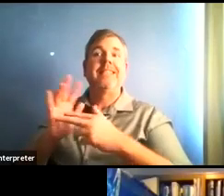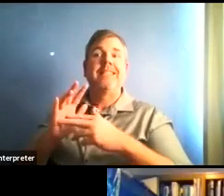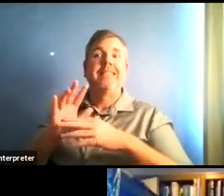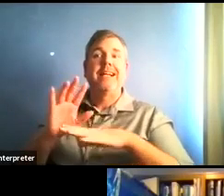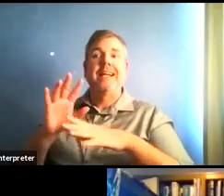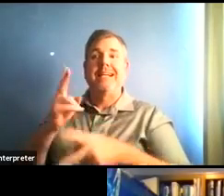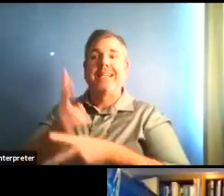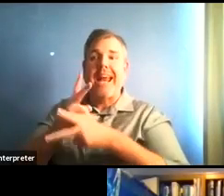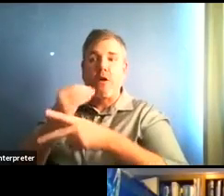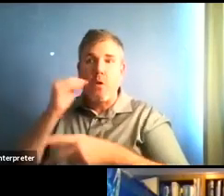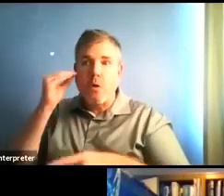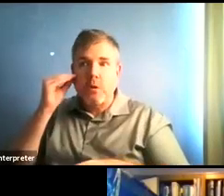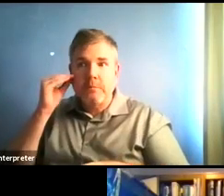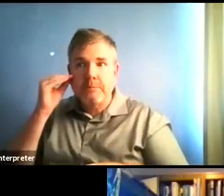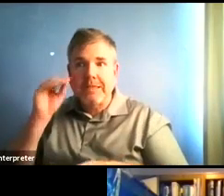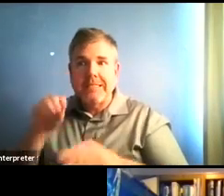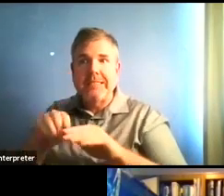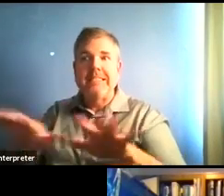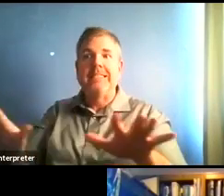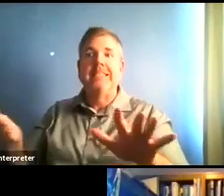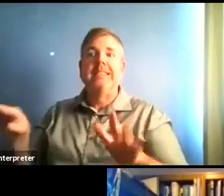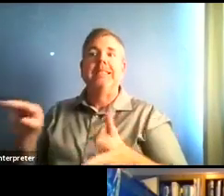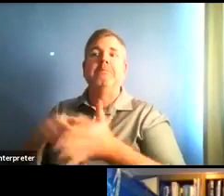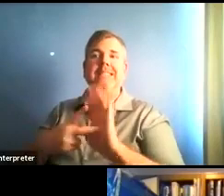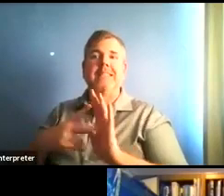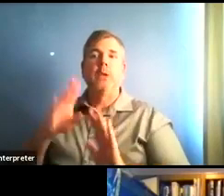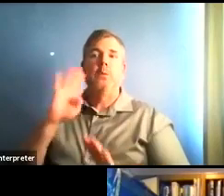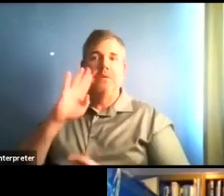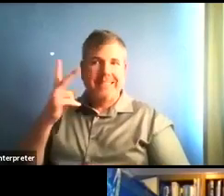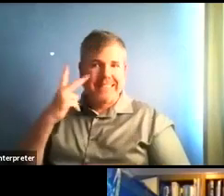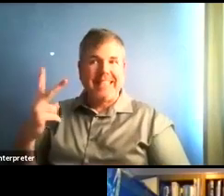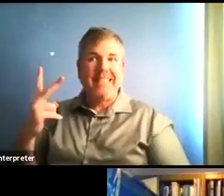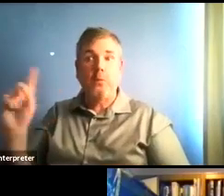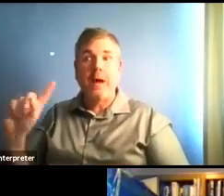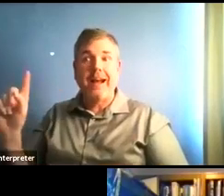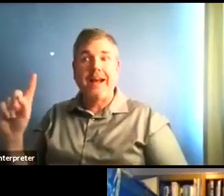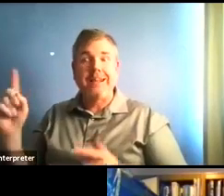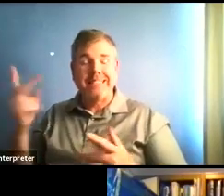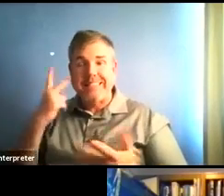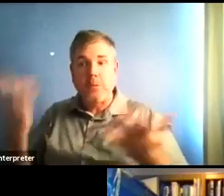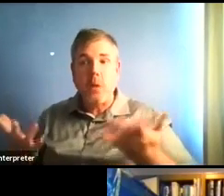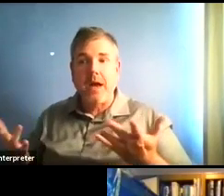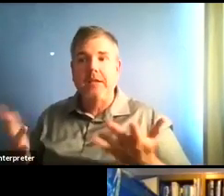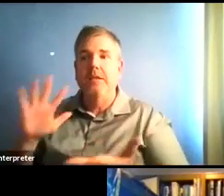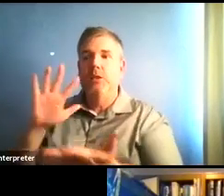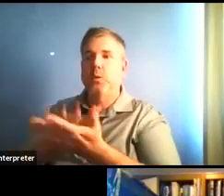more things like these in-person instruction and activities. That's just a trade tradeoff that will exist.